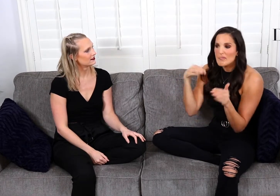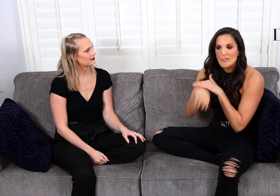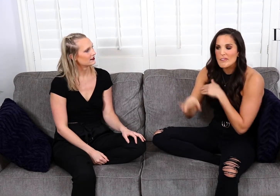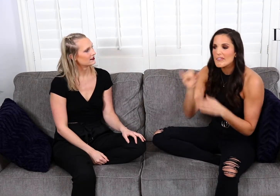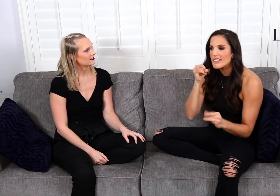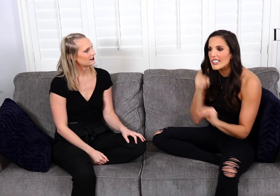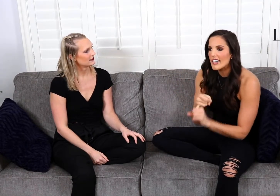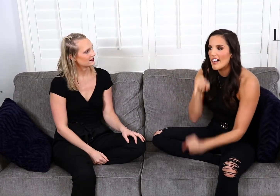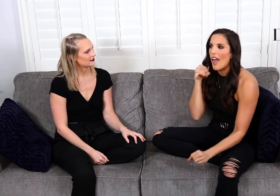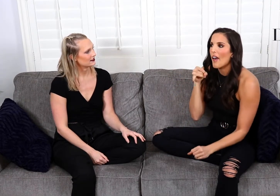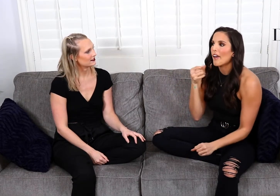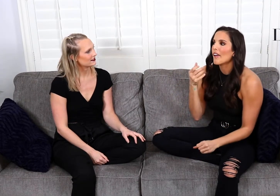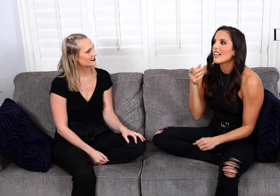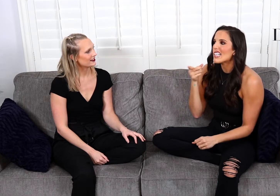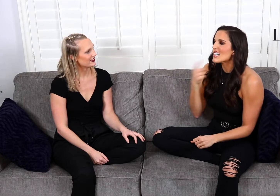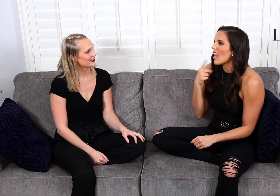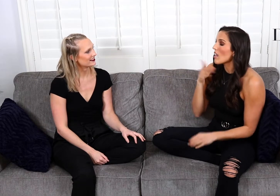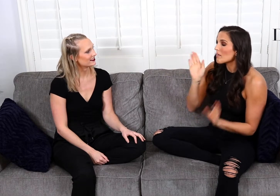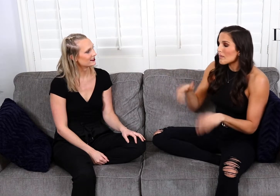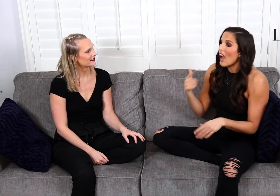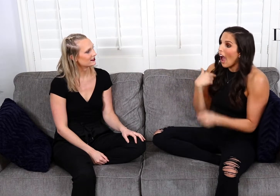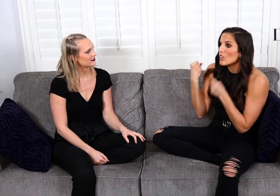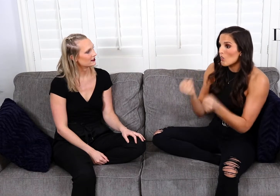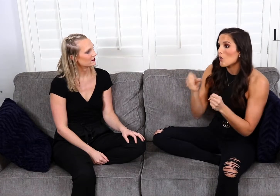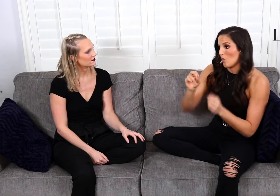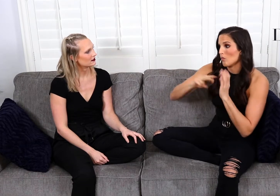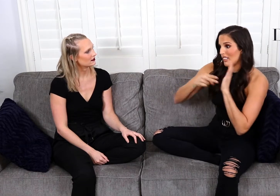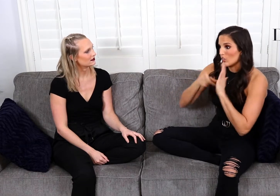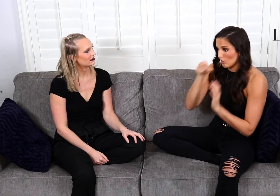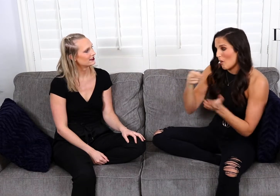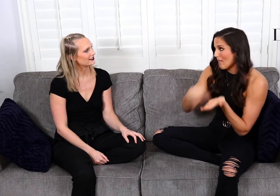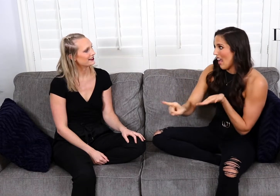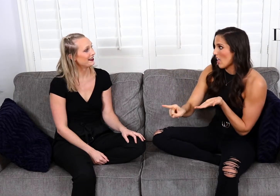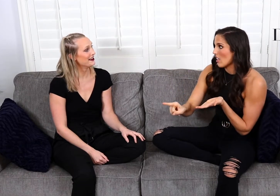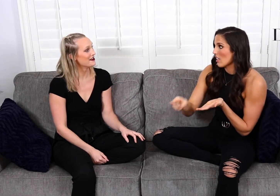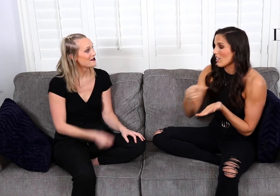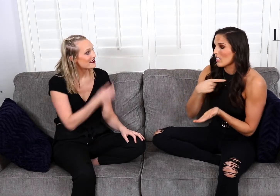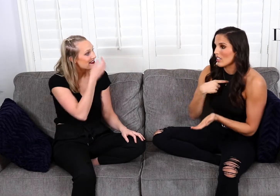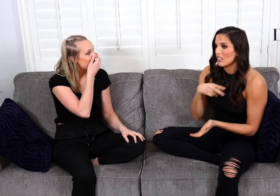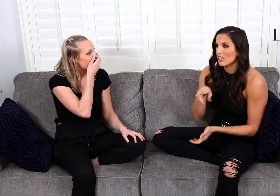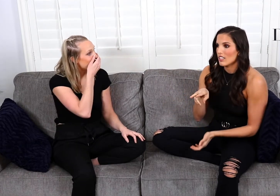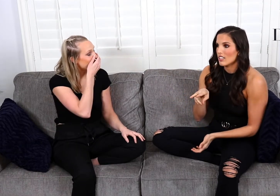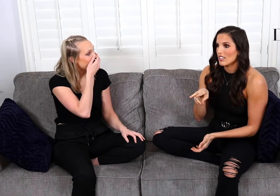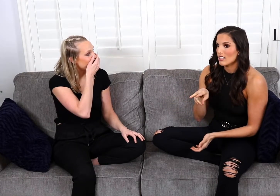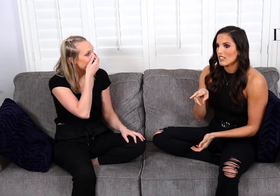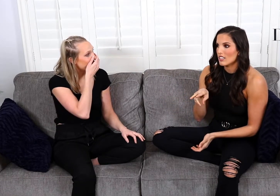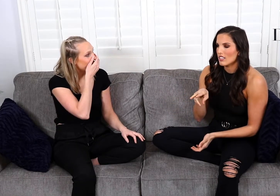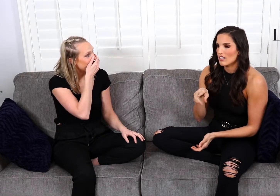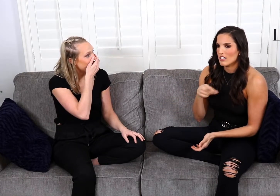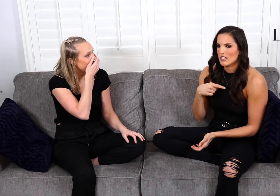We went into In-N-Out and he said, “I drove so that means you’re going to pay, right?” And I'm like, uhh...